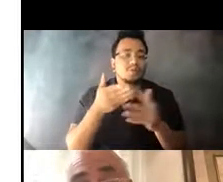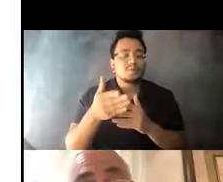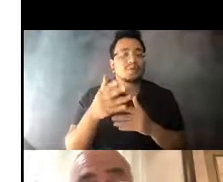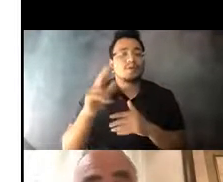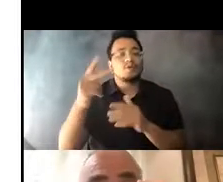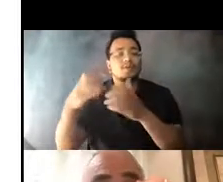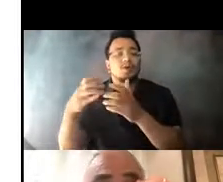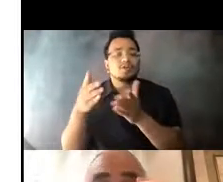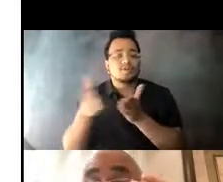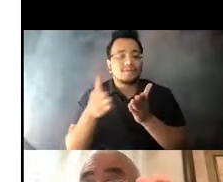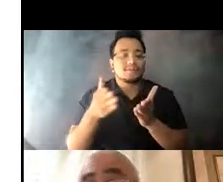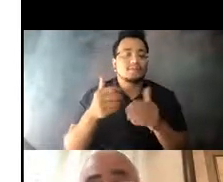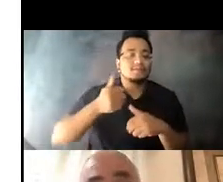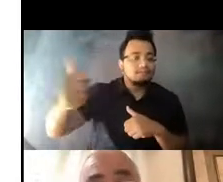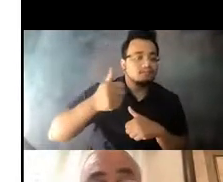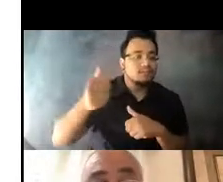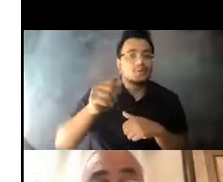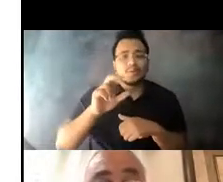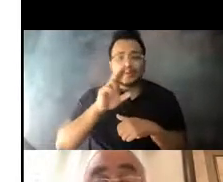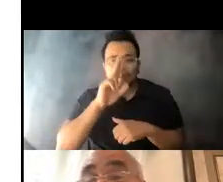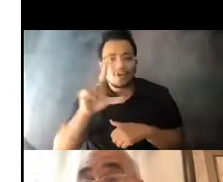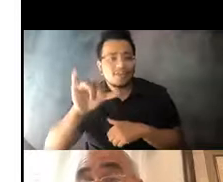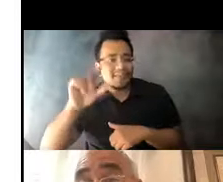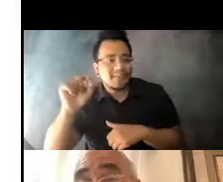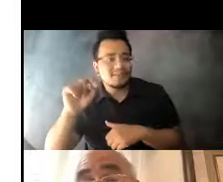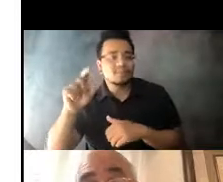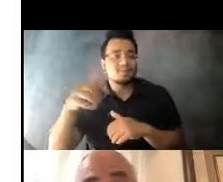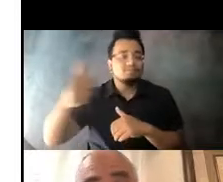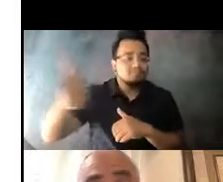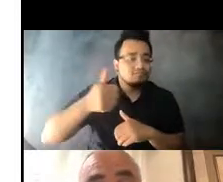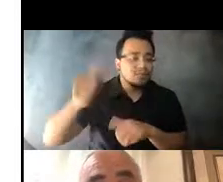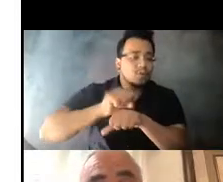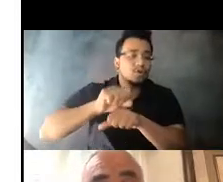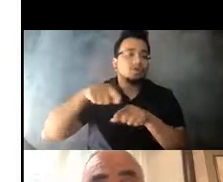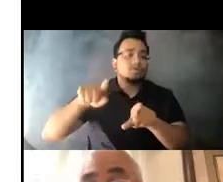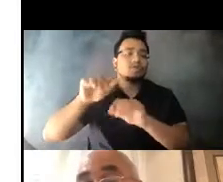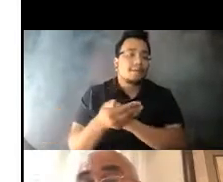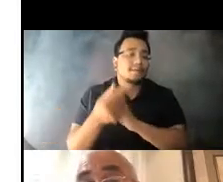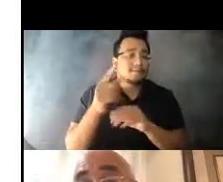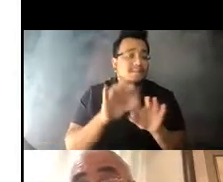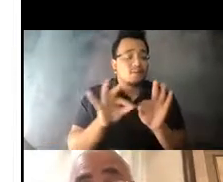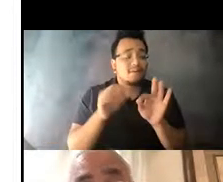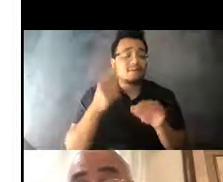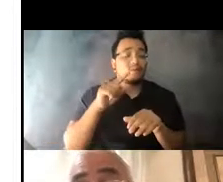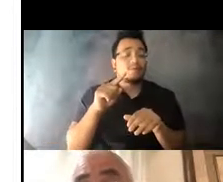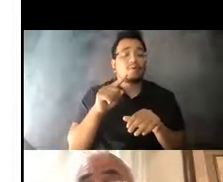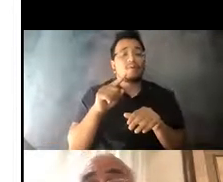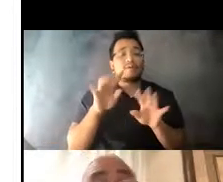from work during late-night hours. 14:37:13 This was hugely important for essential workers in Miami-Dade county who rely on proportion